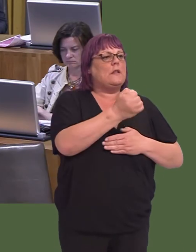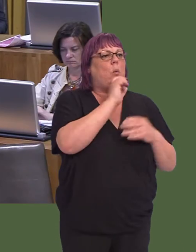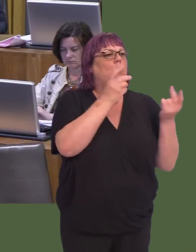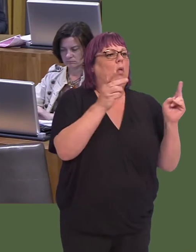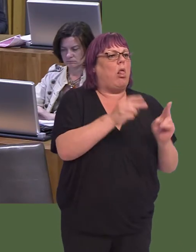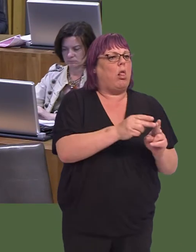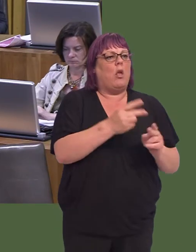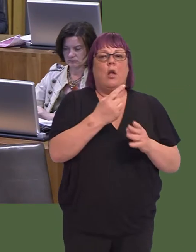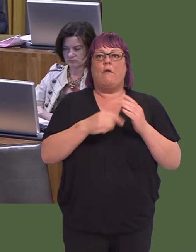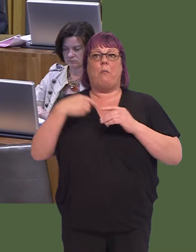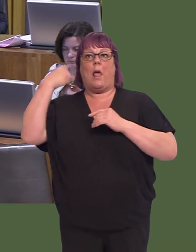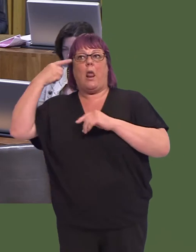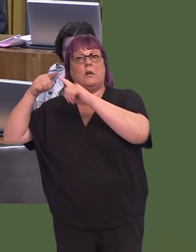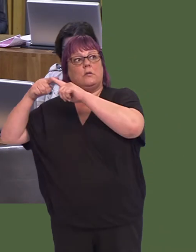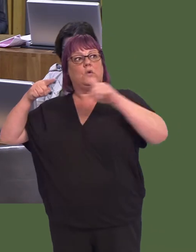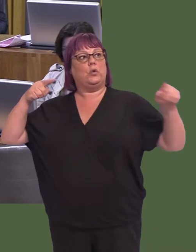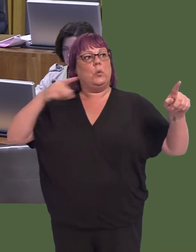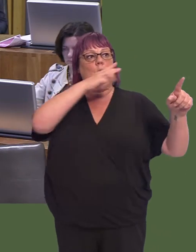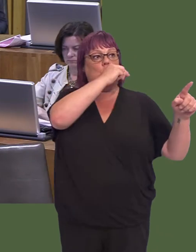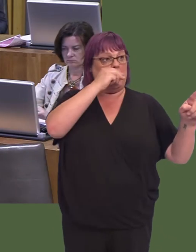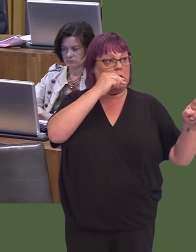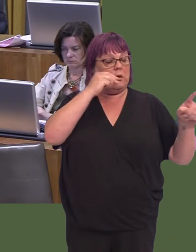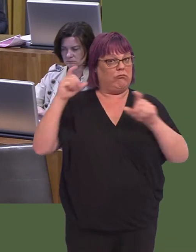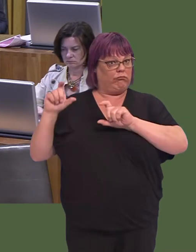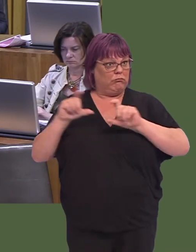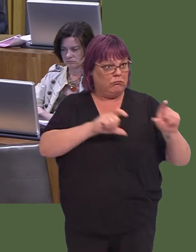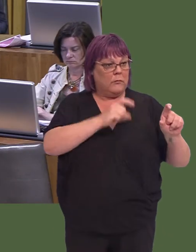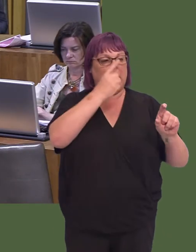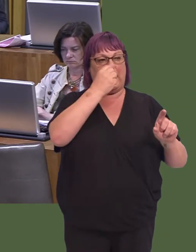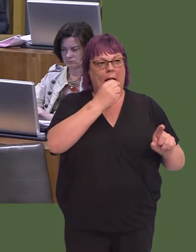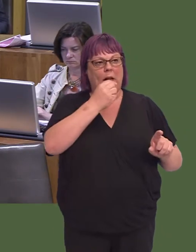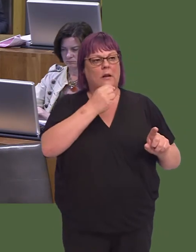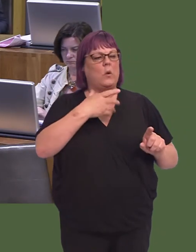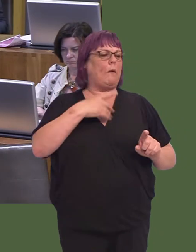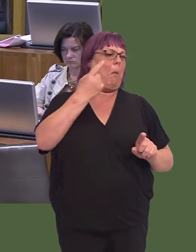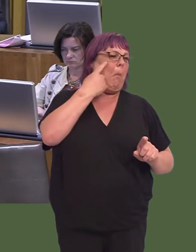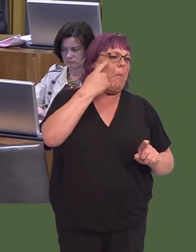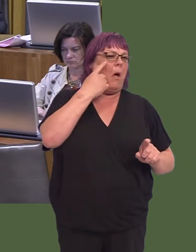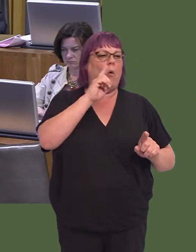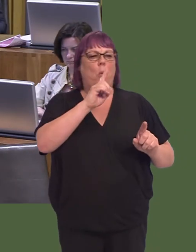particularly inter-city servicesónot just inter-city services, but all servicesóif that proposal was taken forward.